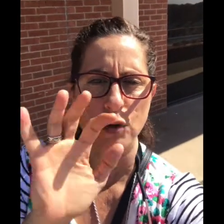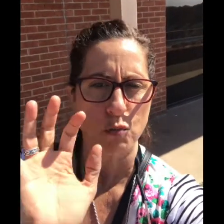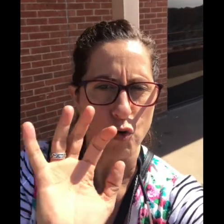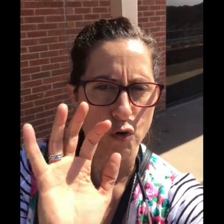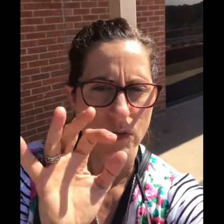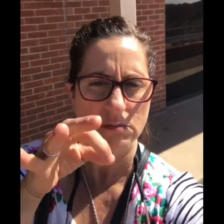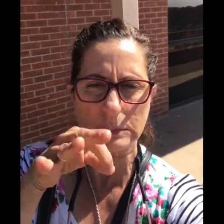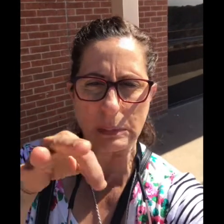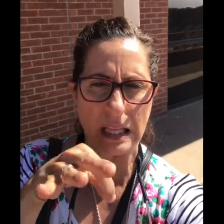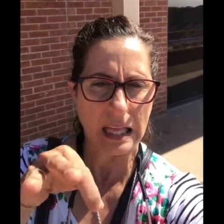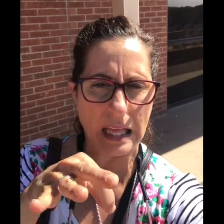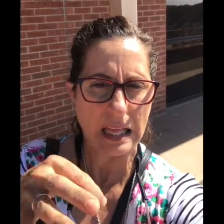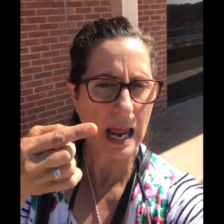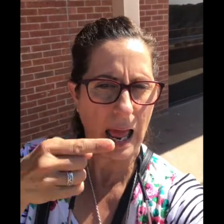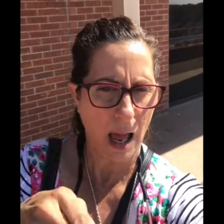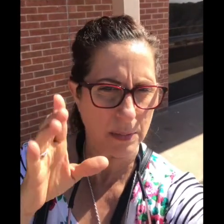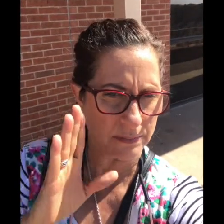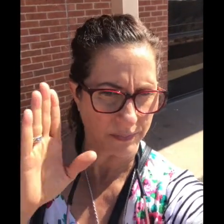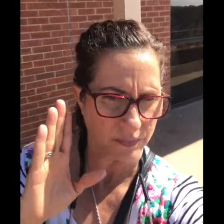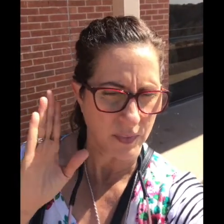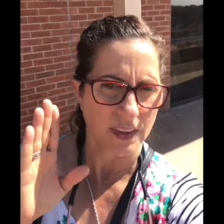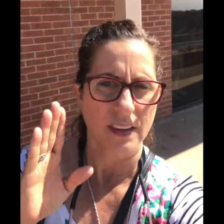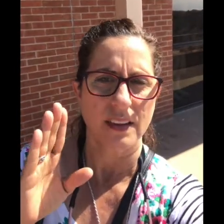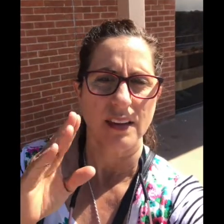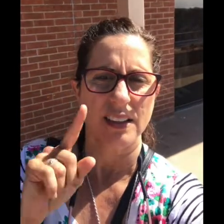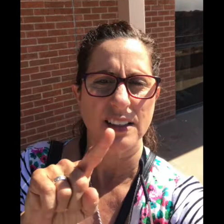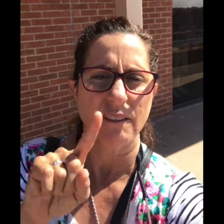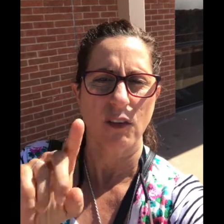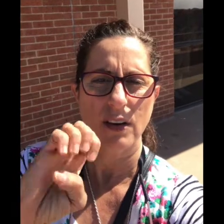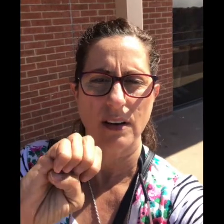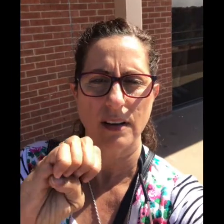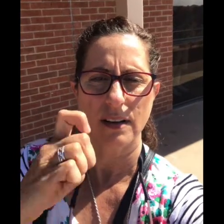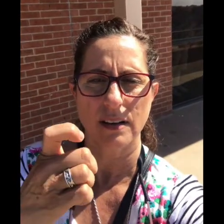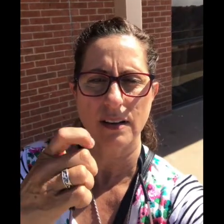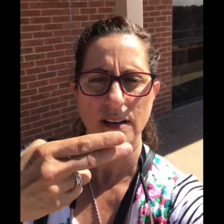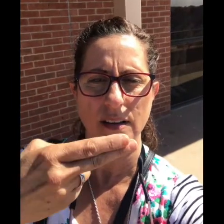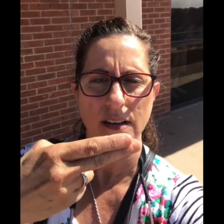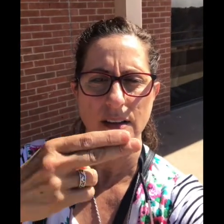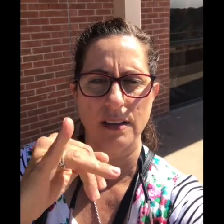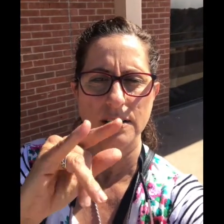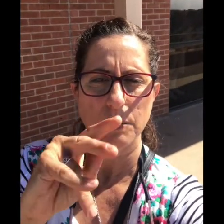In this building you can watch a close captioned movie about the history along with exhibits.